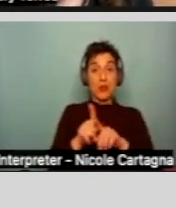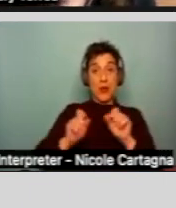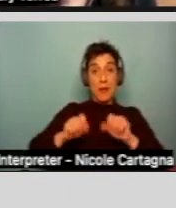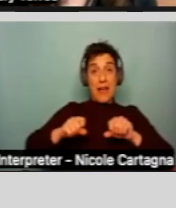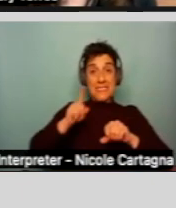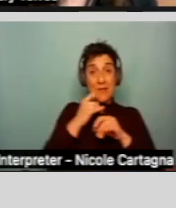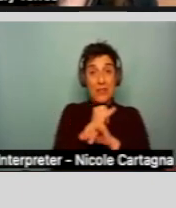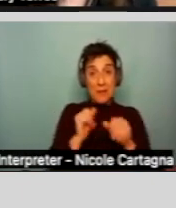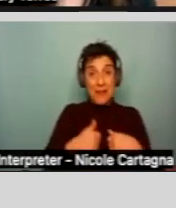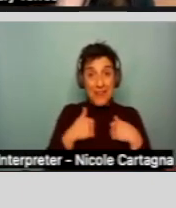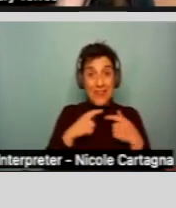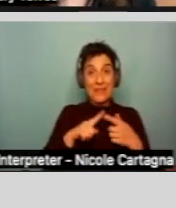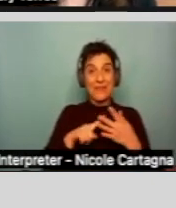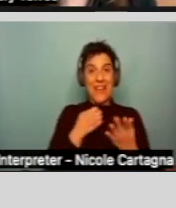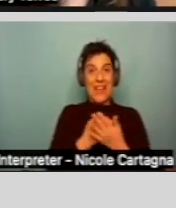economic self-sufficiency.